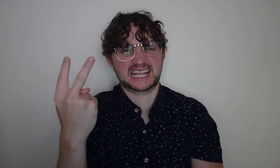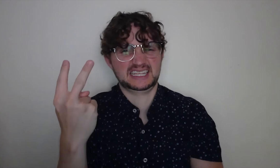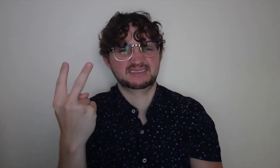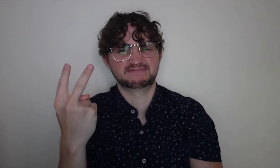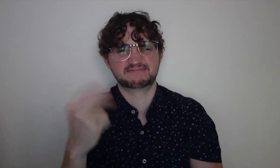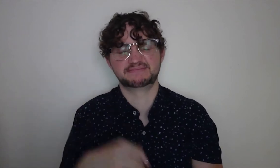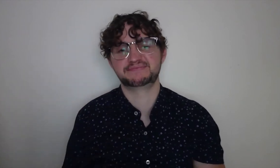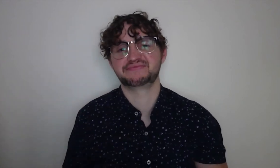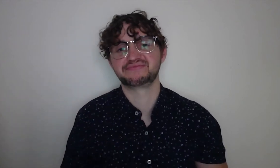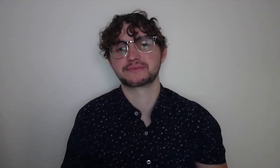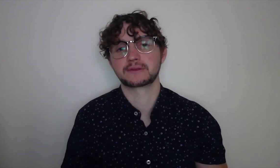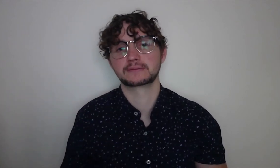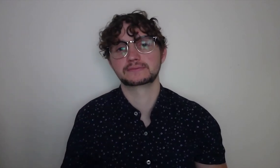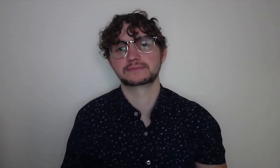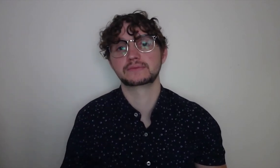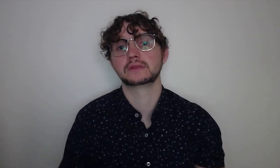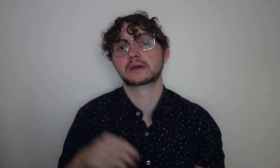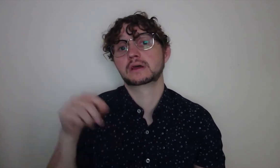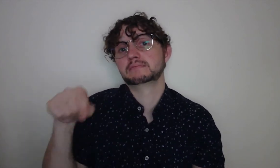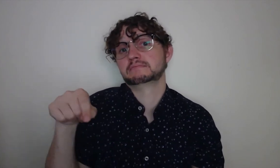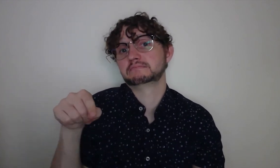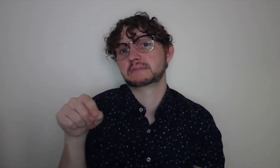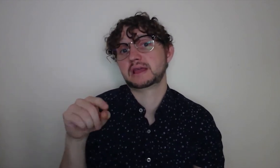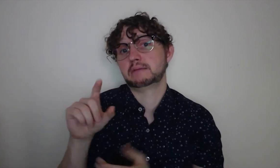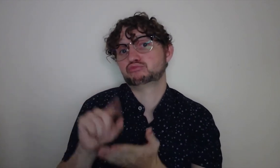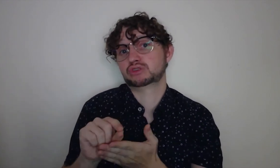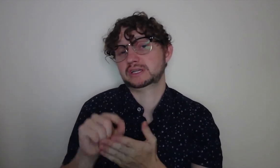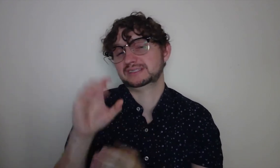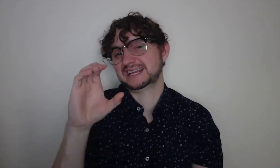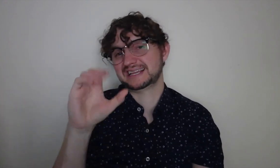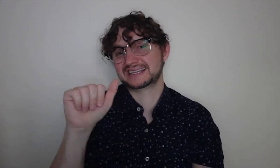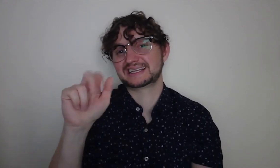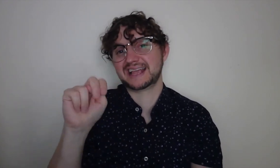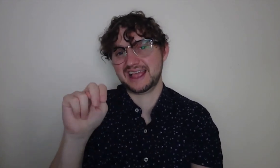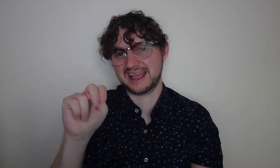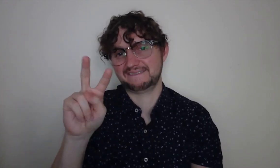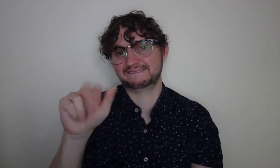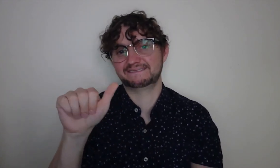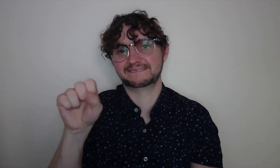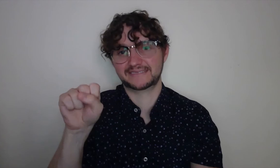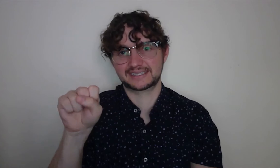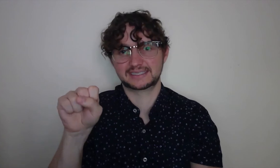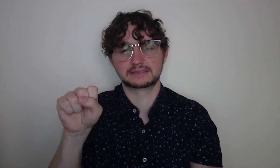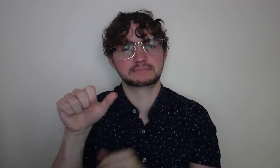of each photograph.This is the second one.